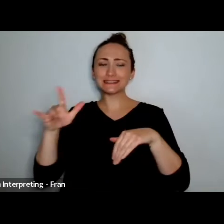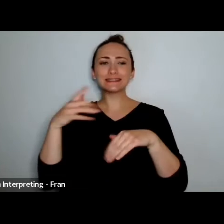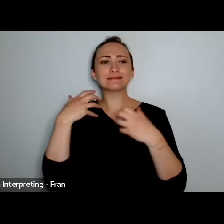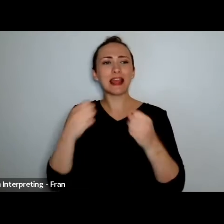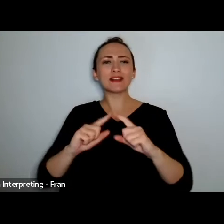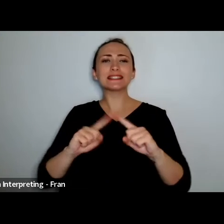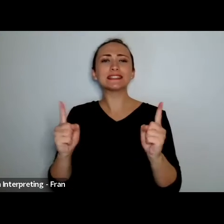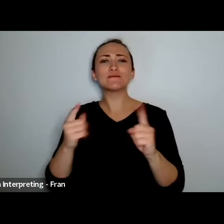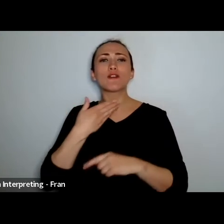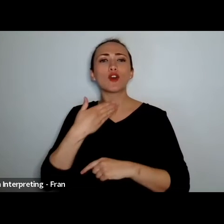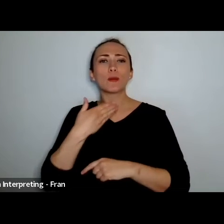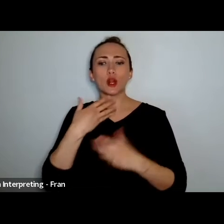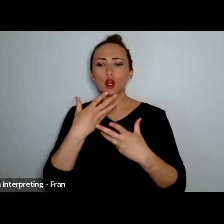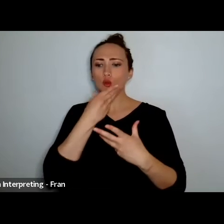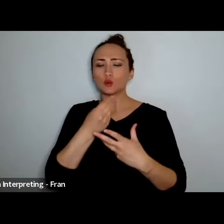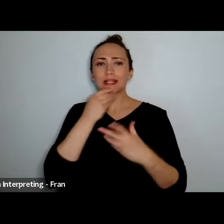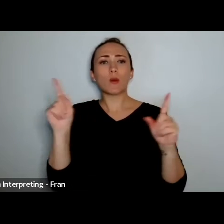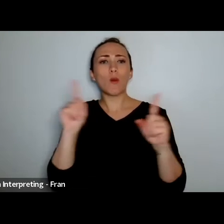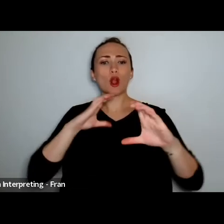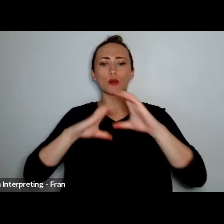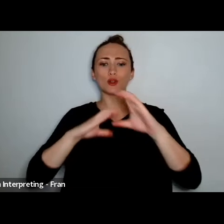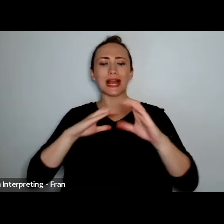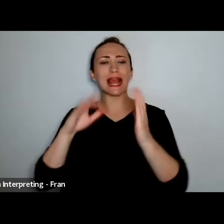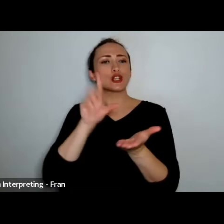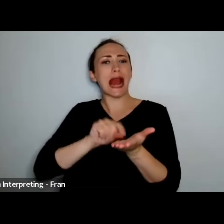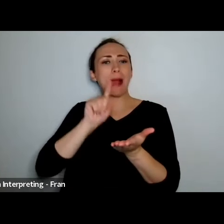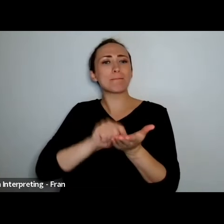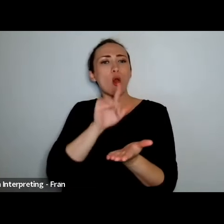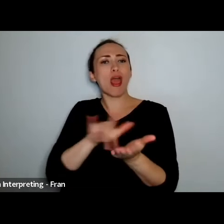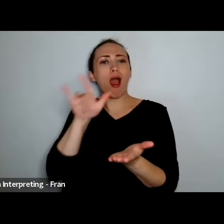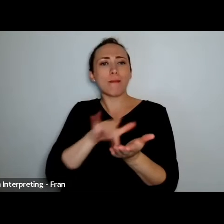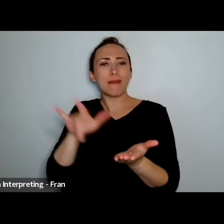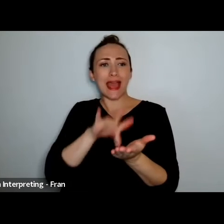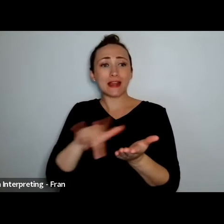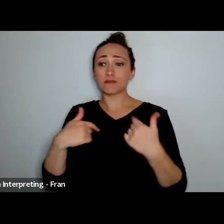speaking through the communication app on my iPad. I'm sitting in my power chair in my living room